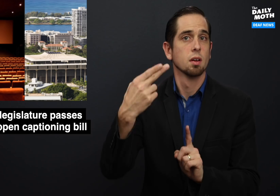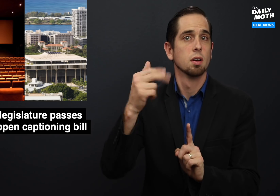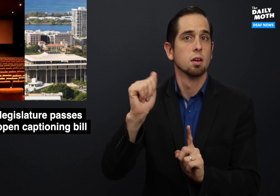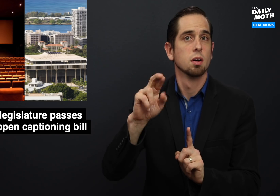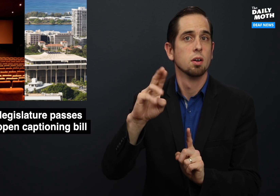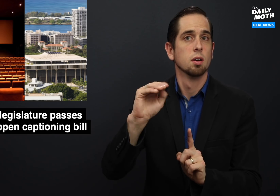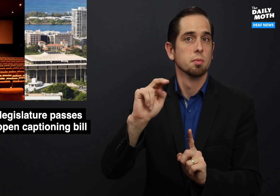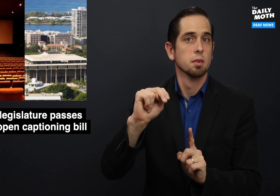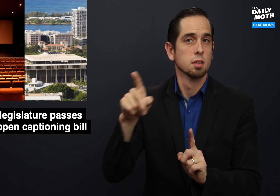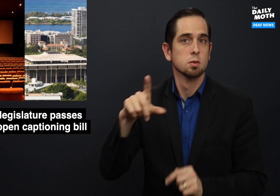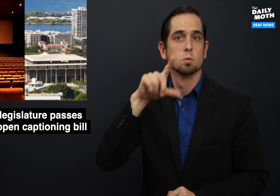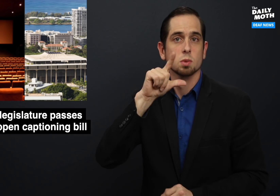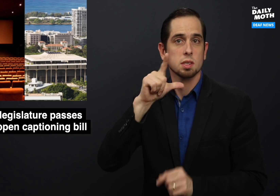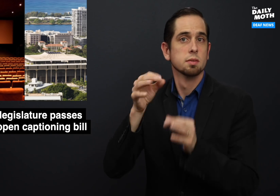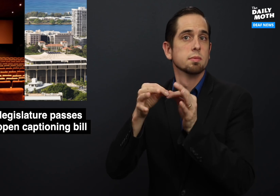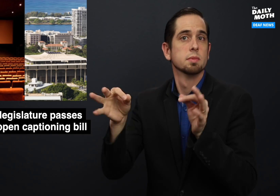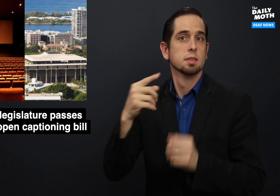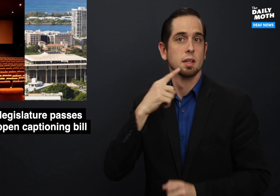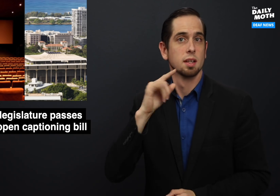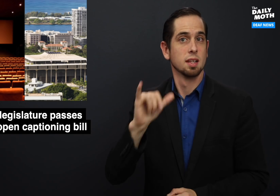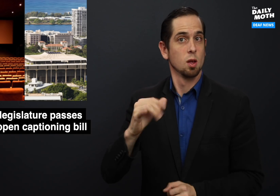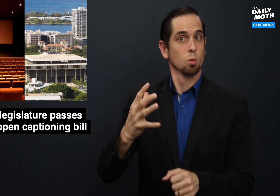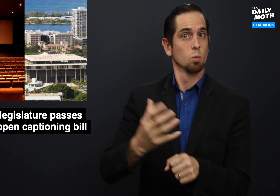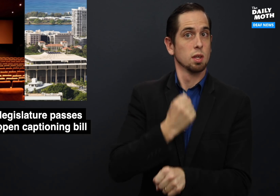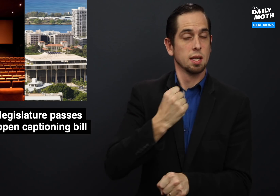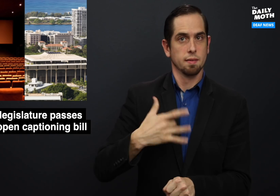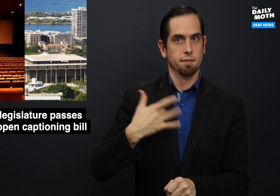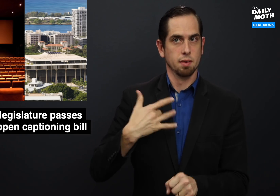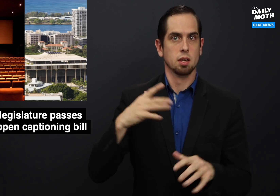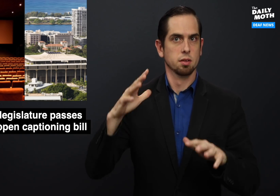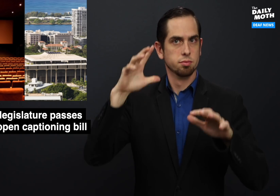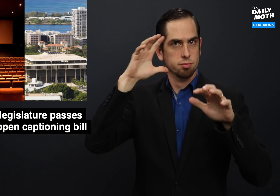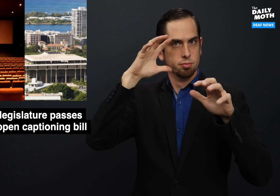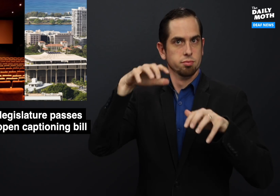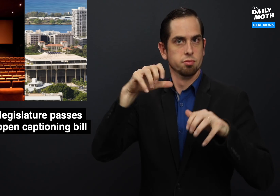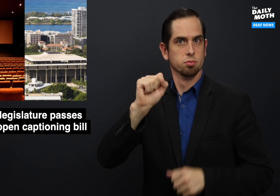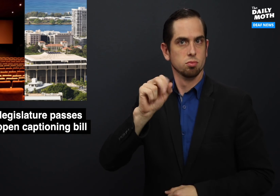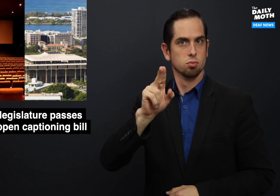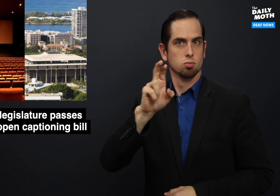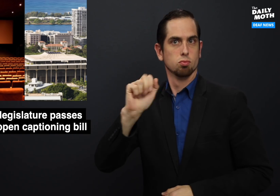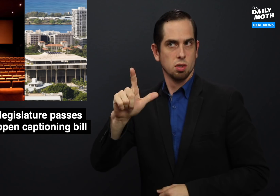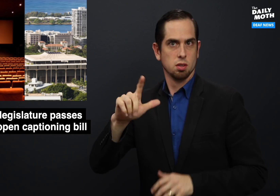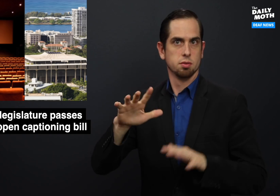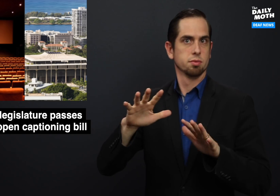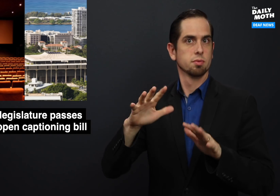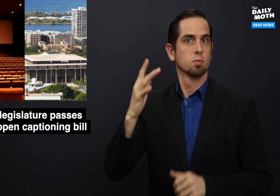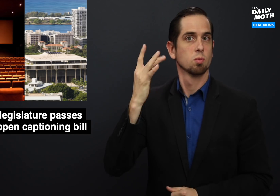Harman tweeted that the win felt surreal because